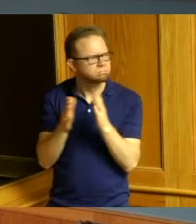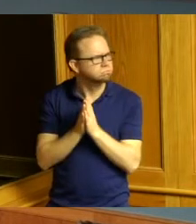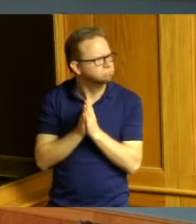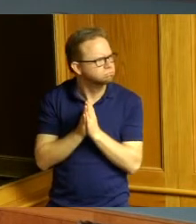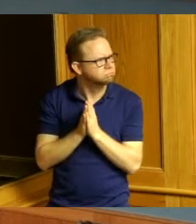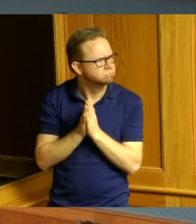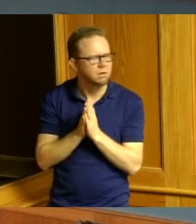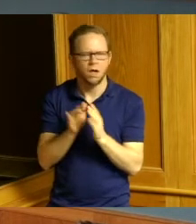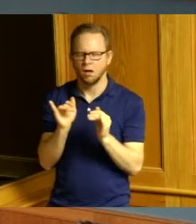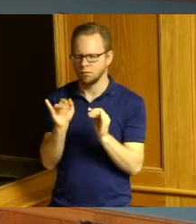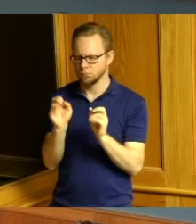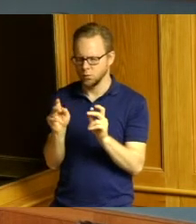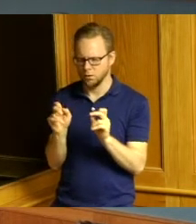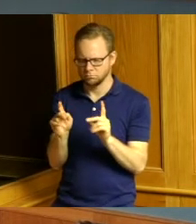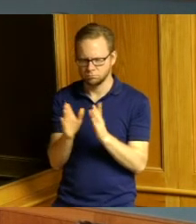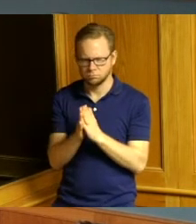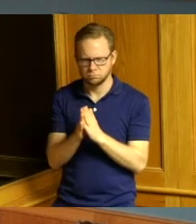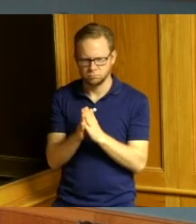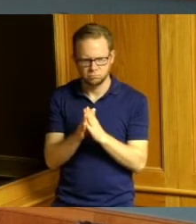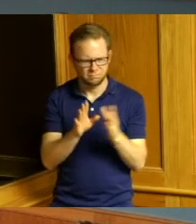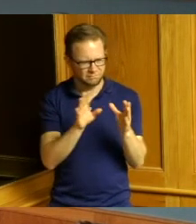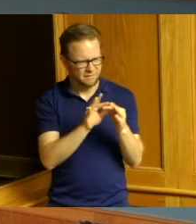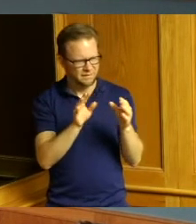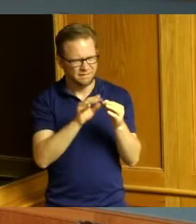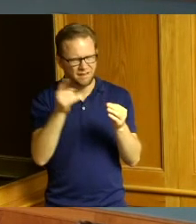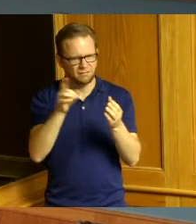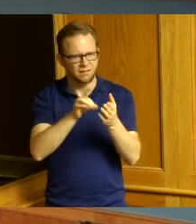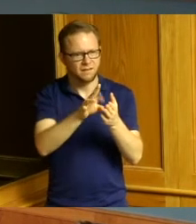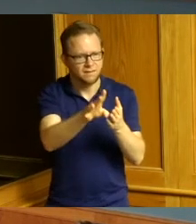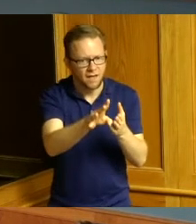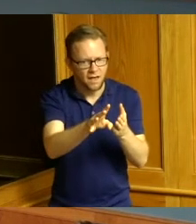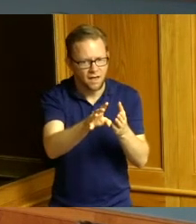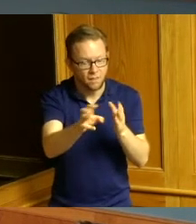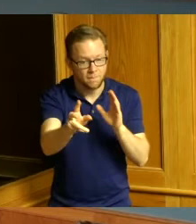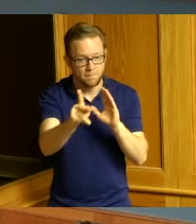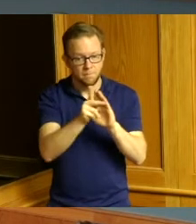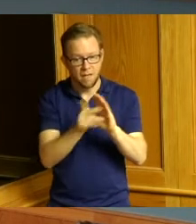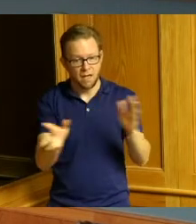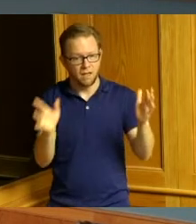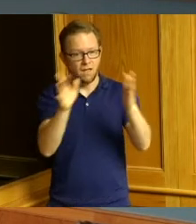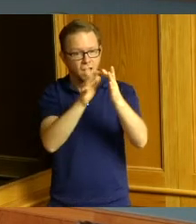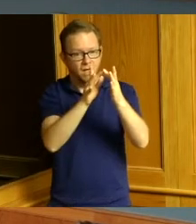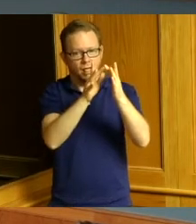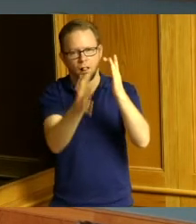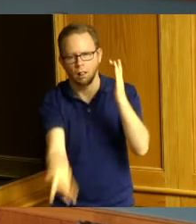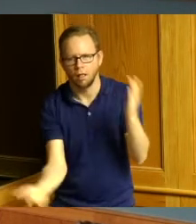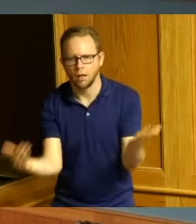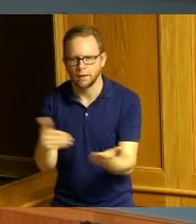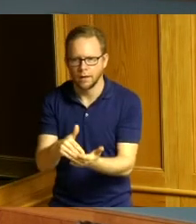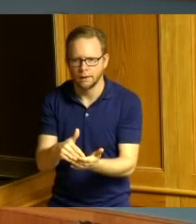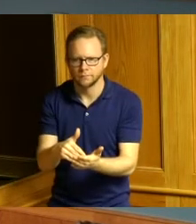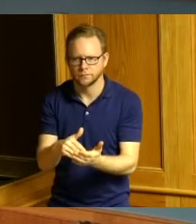okay yeah he said he was kicked out and he's back and then he's not in right now okay all righty